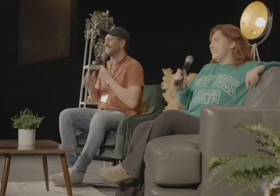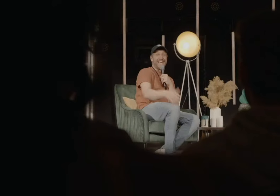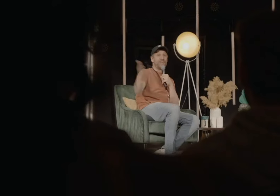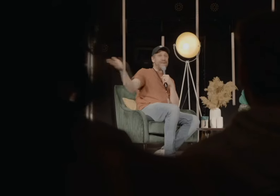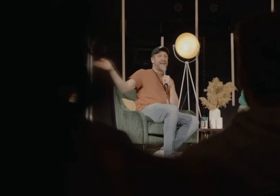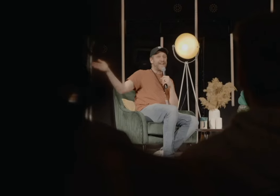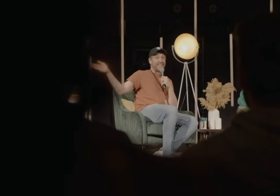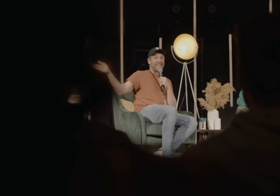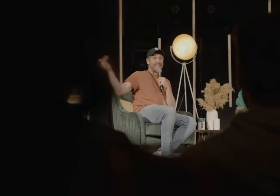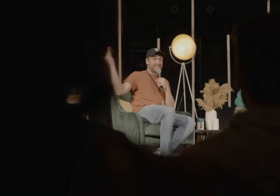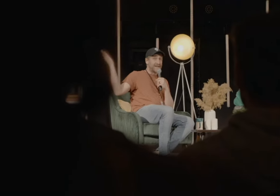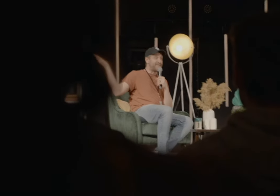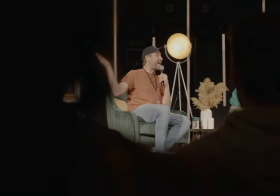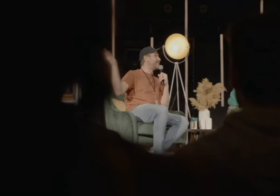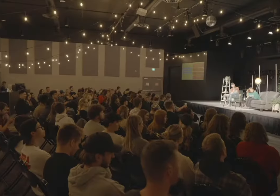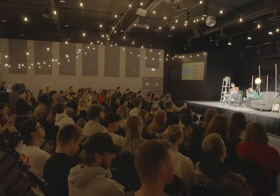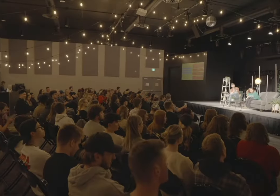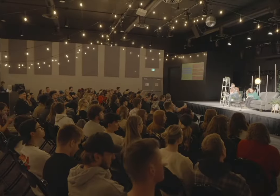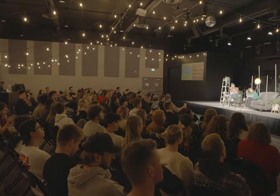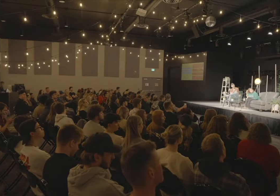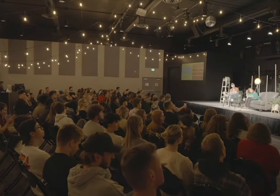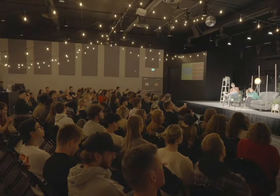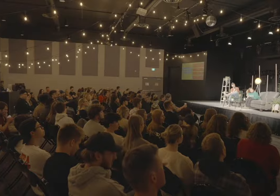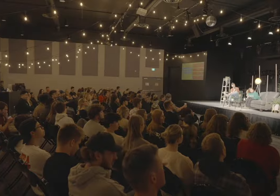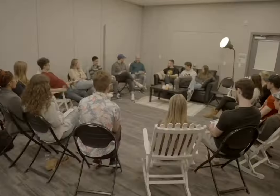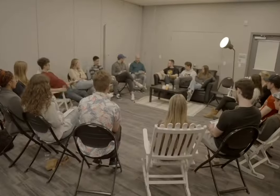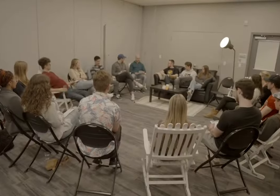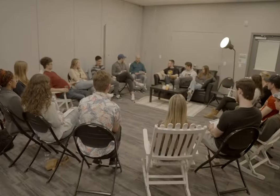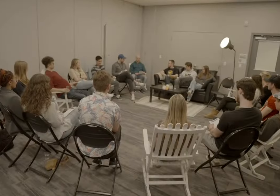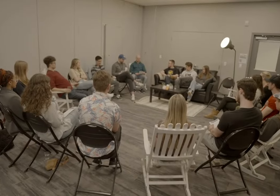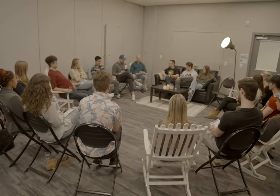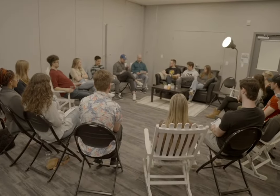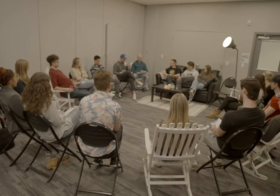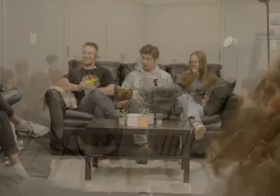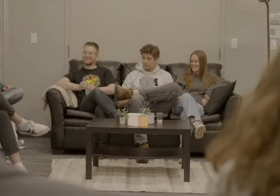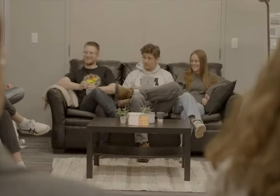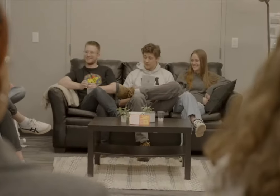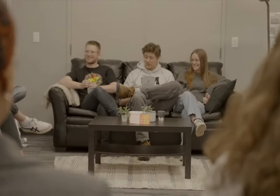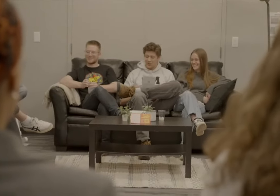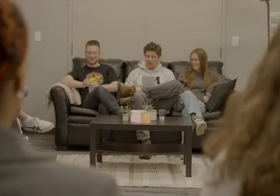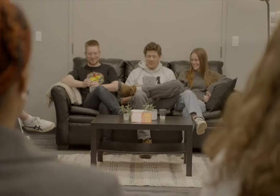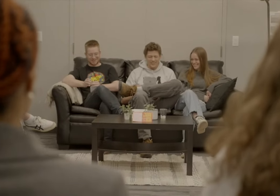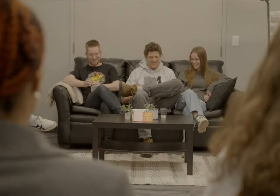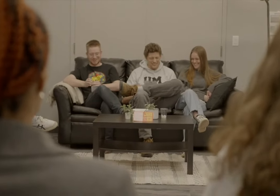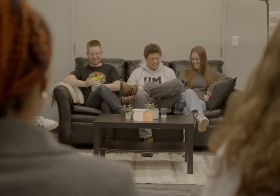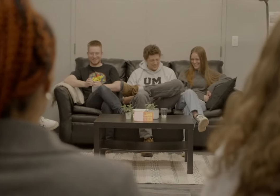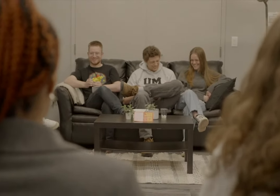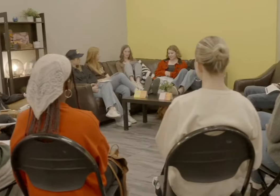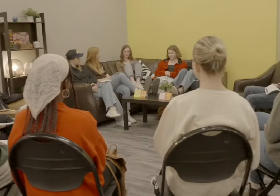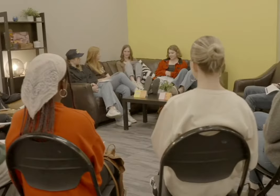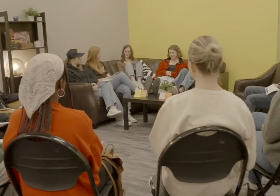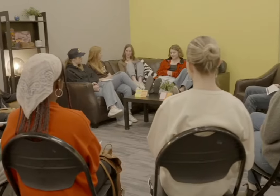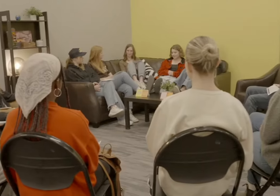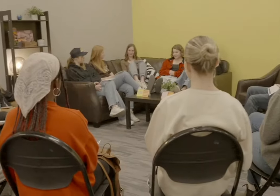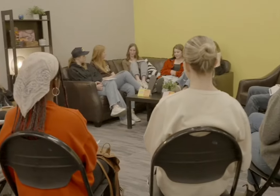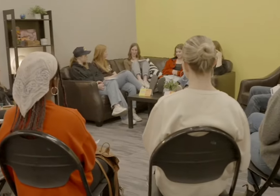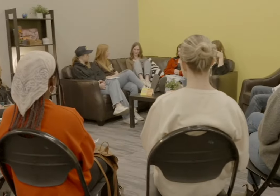spiritually, be mentored and wrestle with some of the big struggles of their faith. And we always serve them a meal there as well.